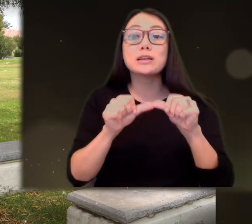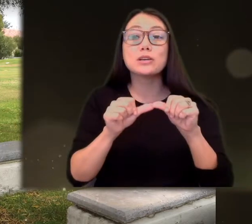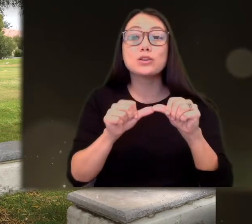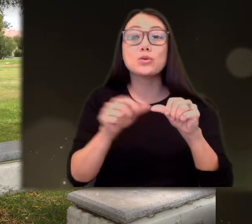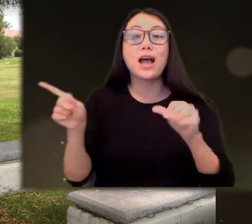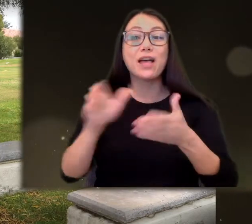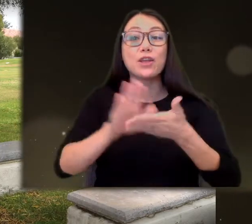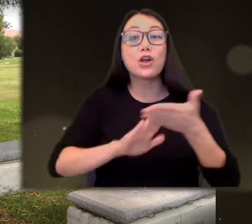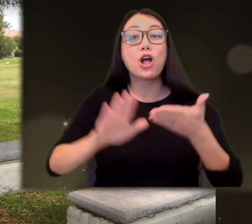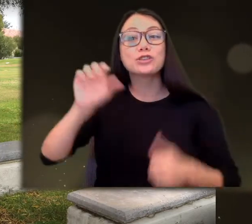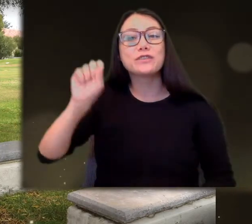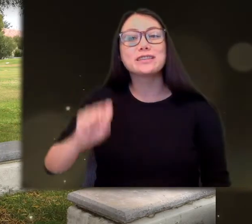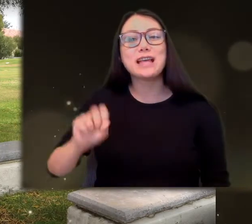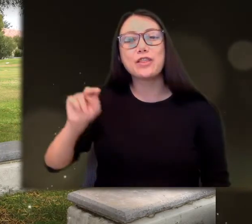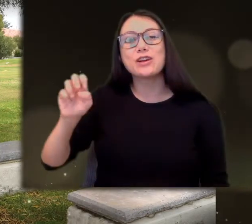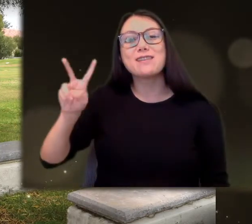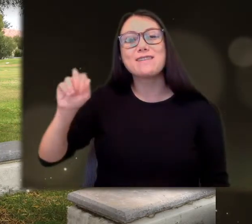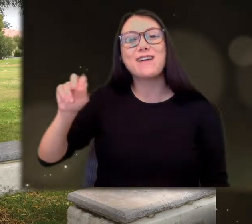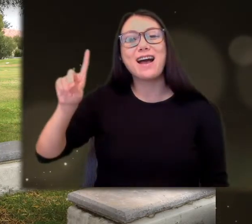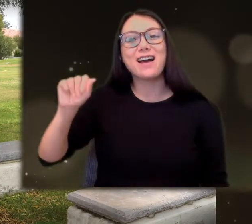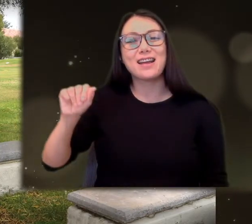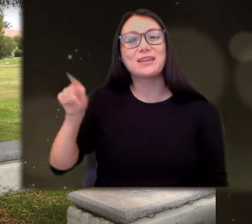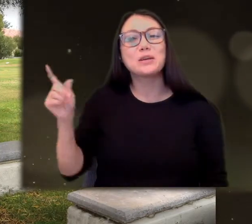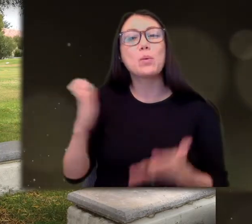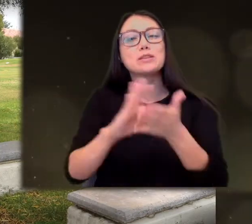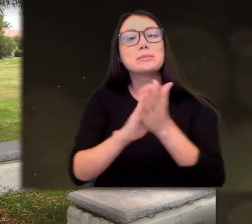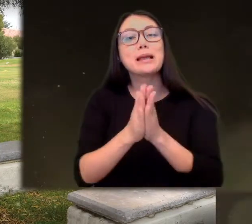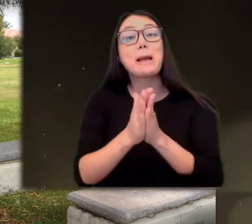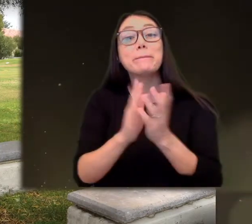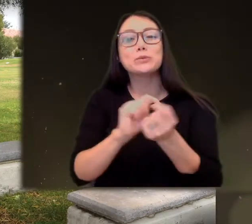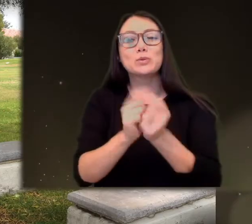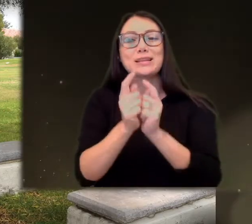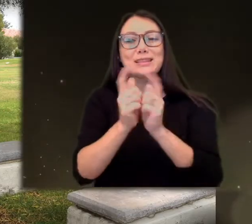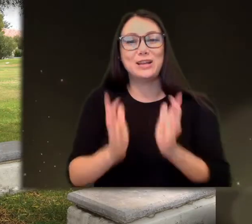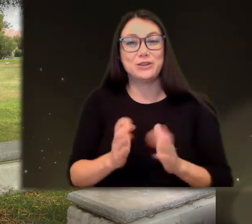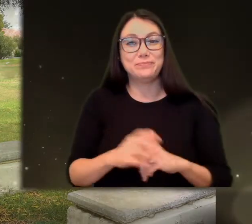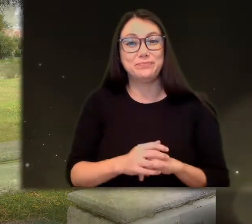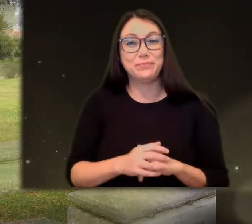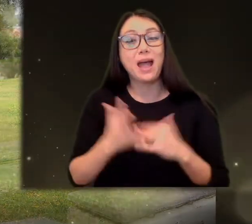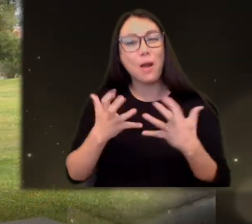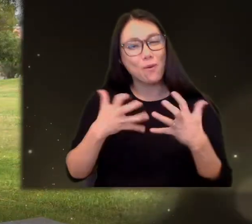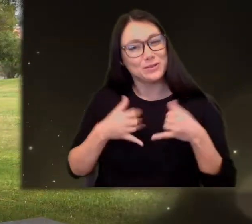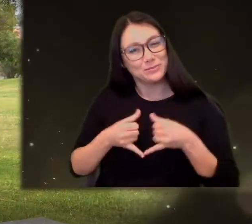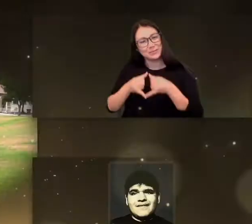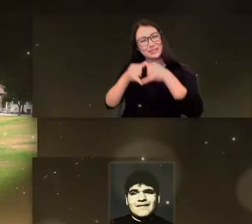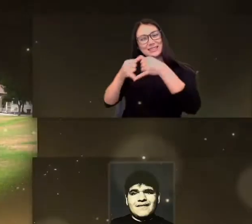TO CONTINUE ON AT THE COLLEGE OF SOUTHERN NEVADA AND TO BECOME A TRANSLATOR I'D LIKE TO PRESENT